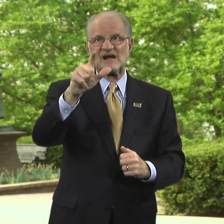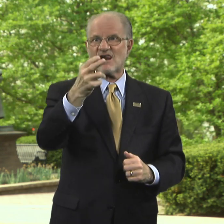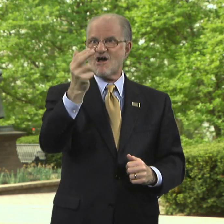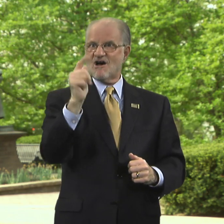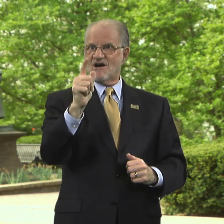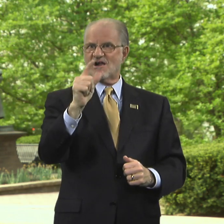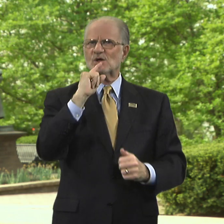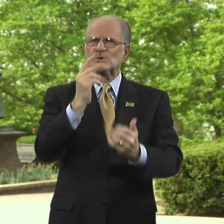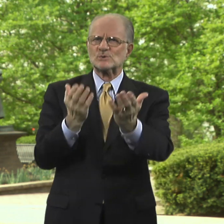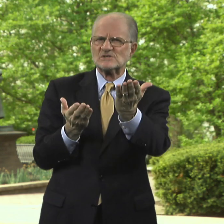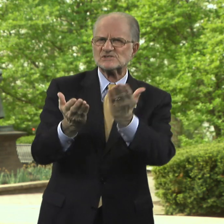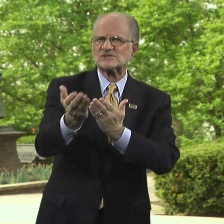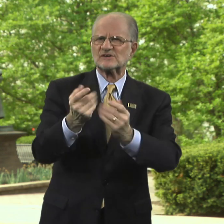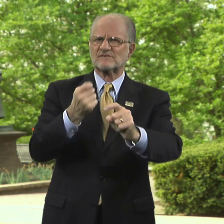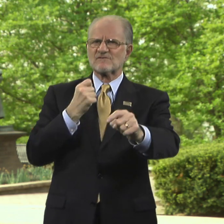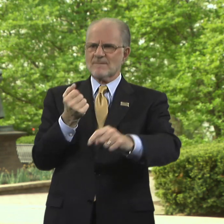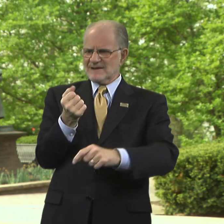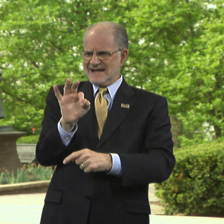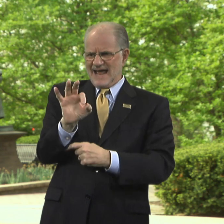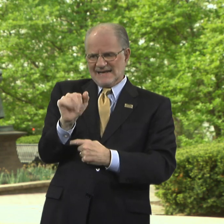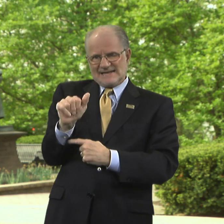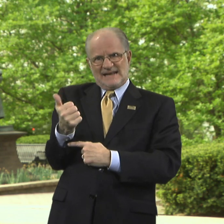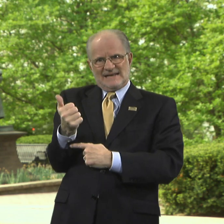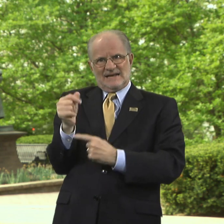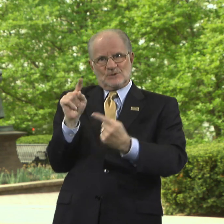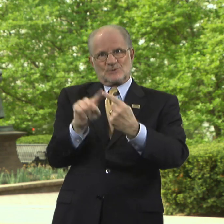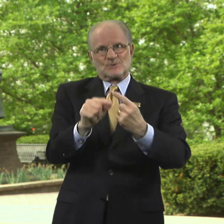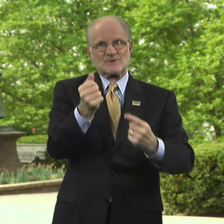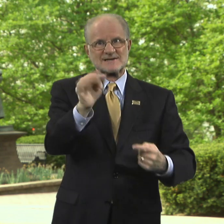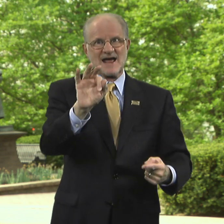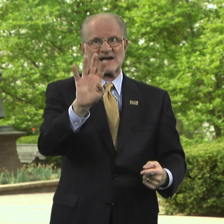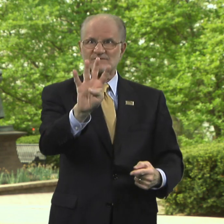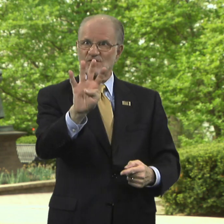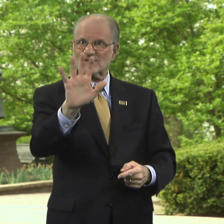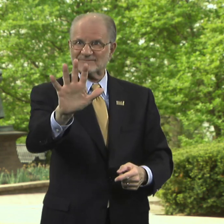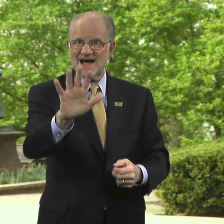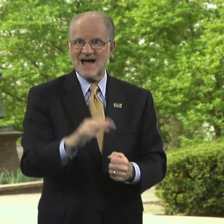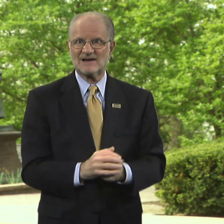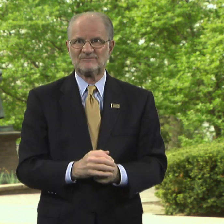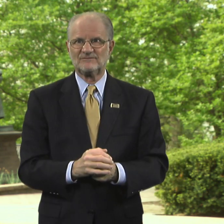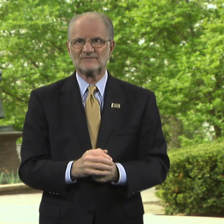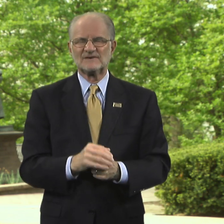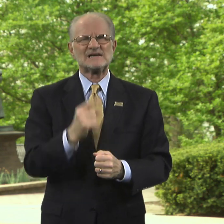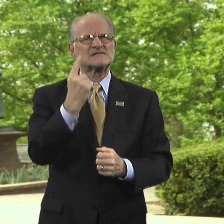who served from 1910-1945.